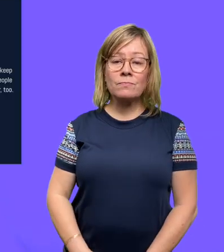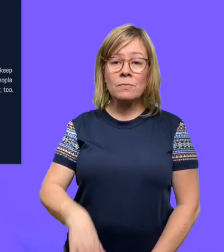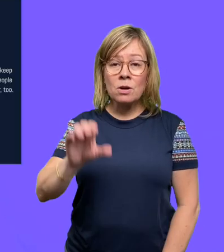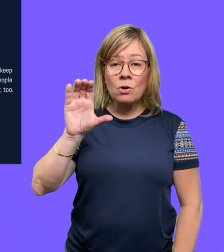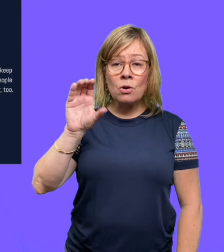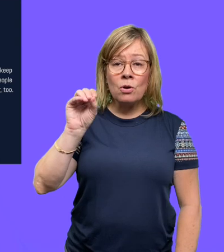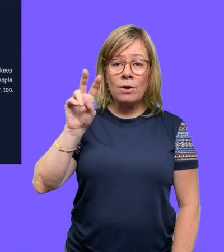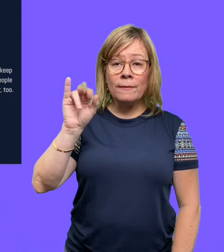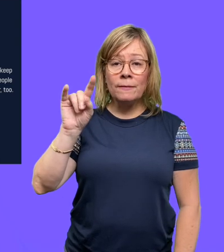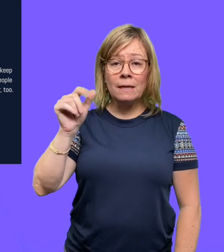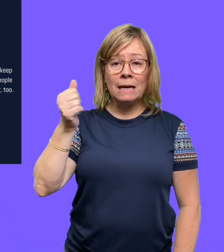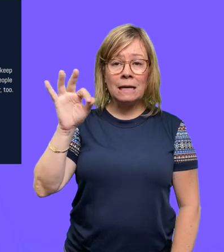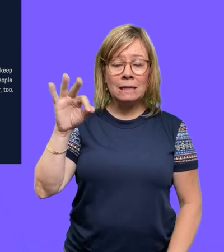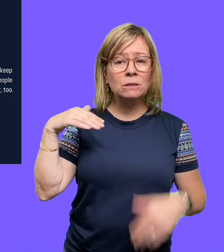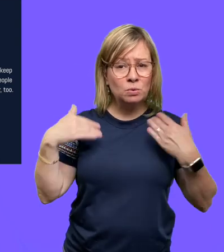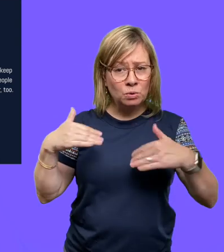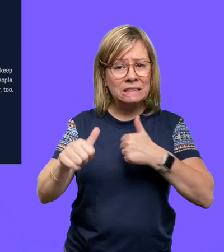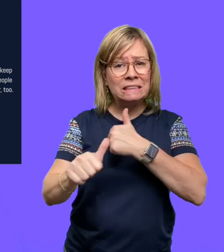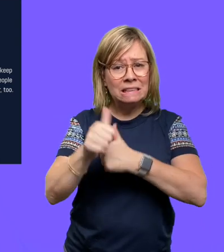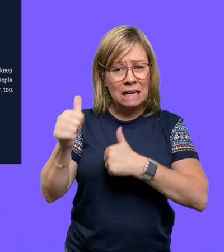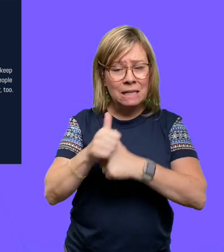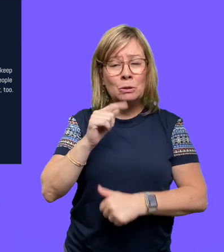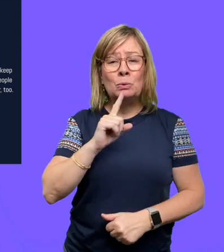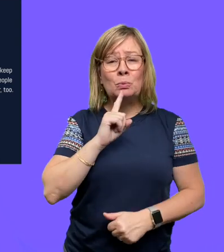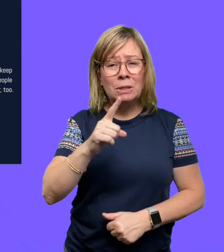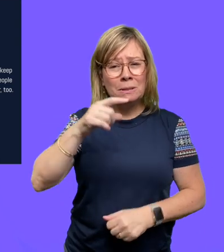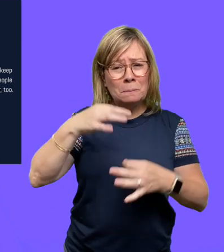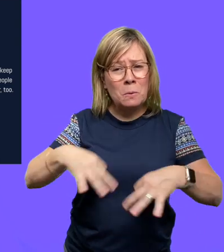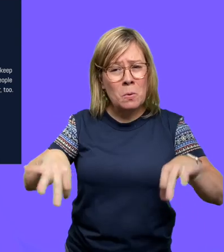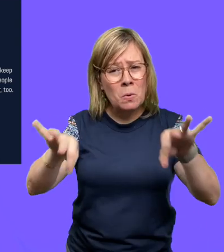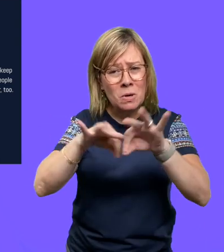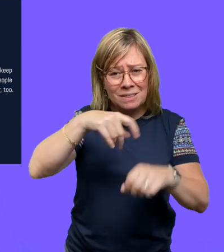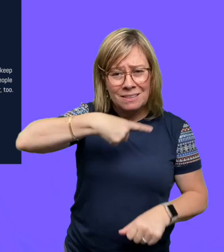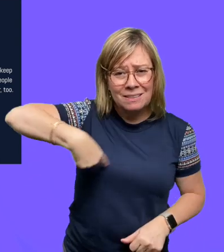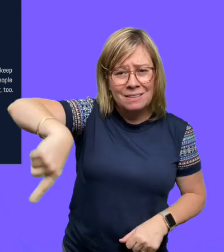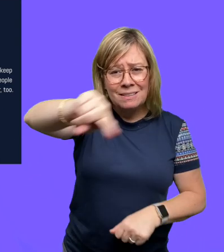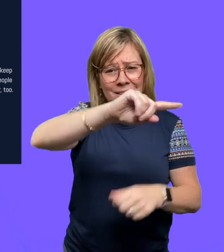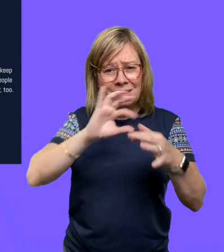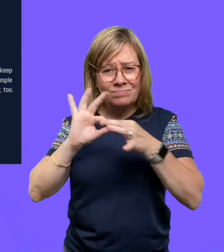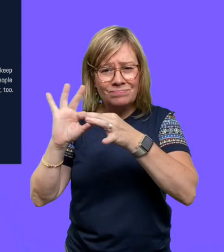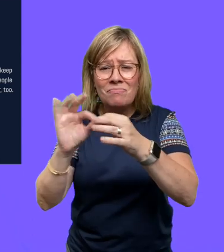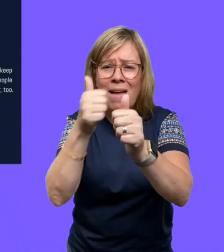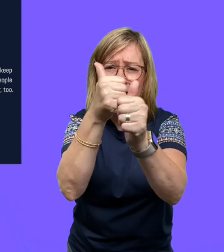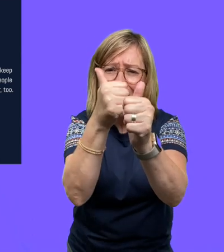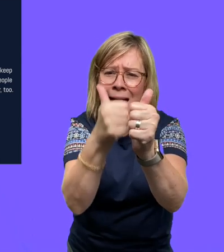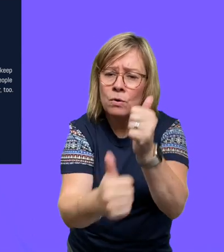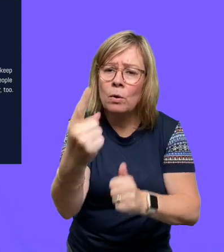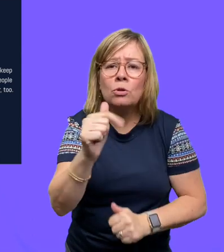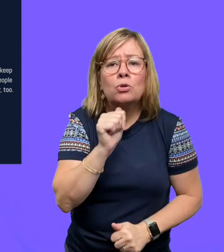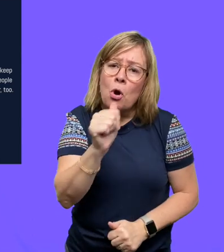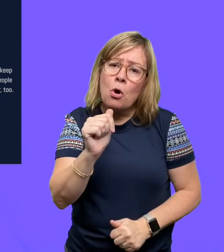Covid-19 is dangerous, and it's important that everyone collectively does their part.